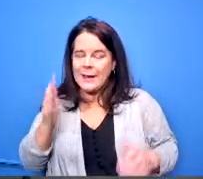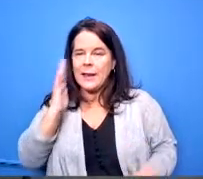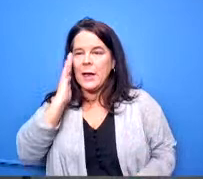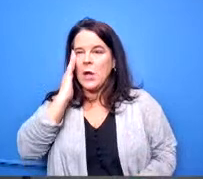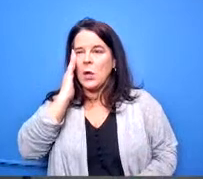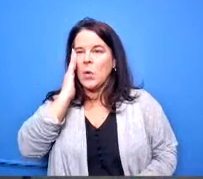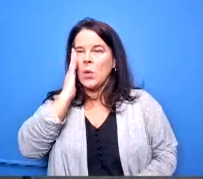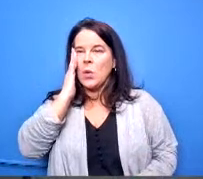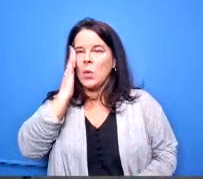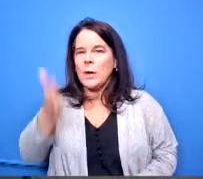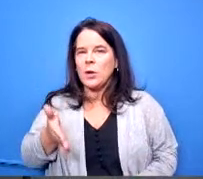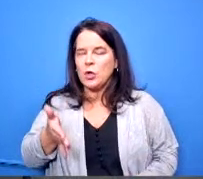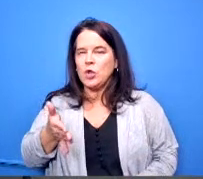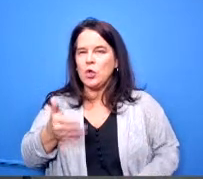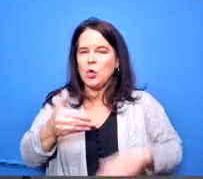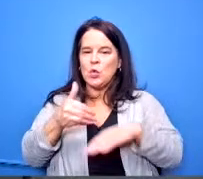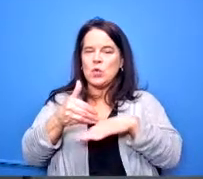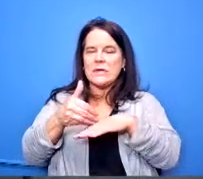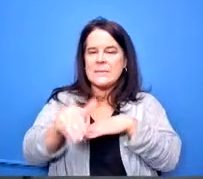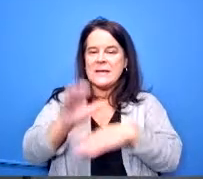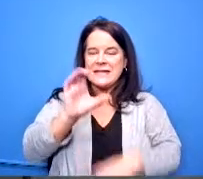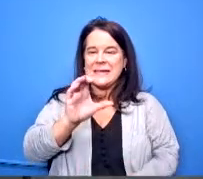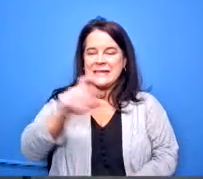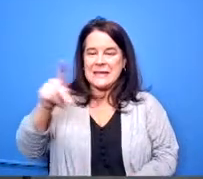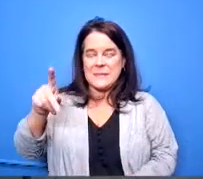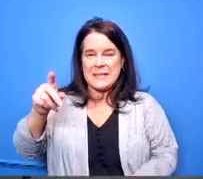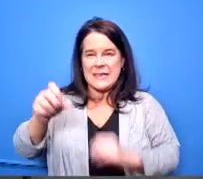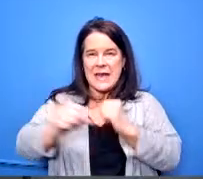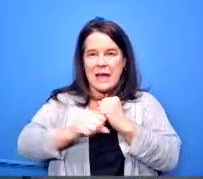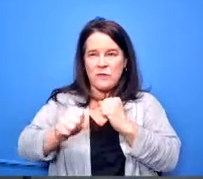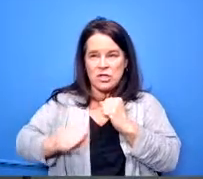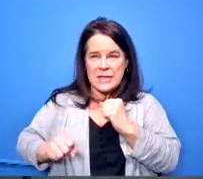advertisement can you send it to us so we can send out to our networks as well since you said